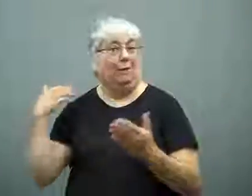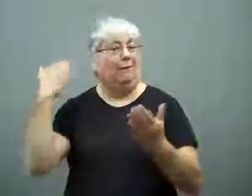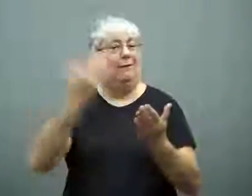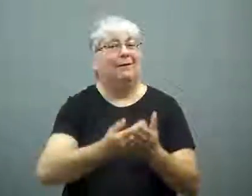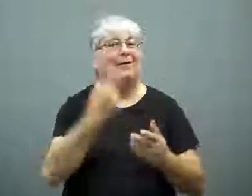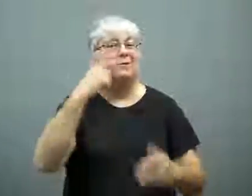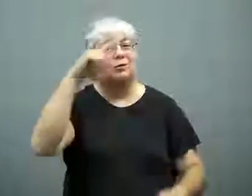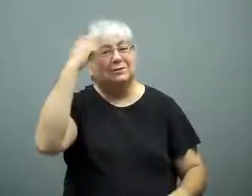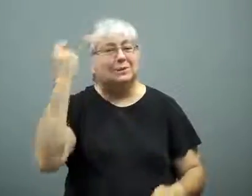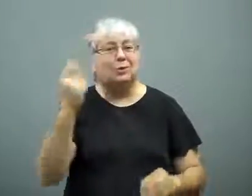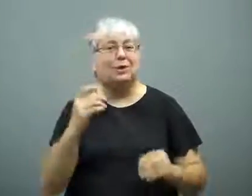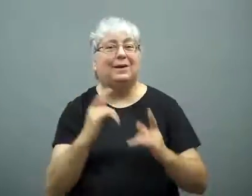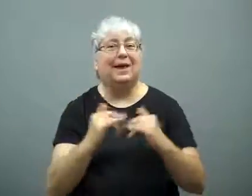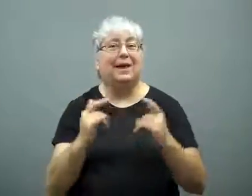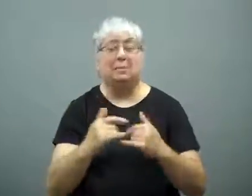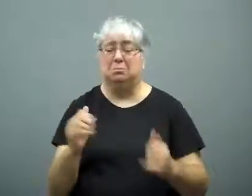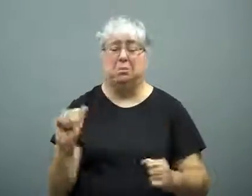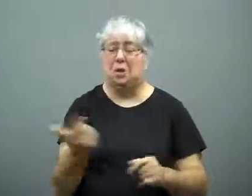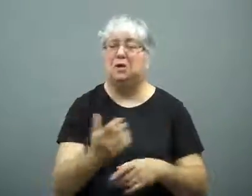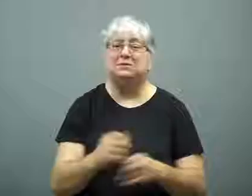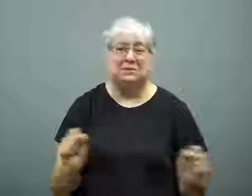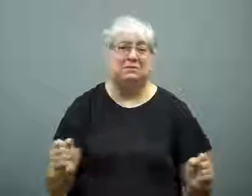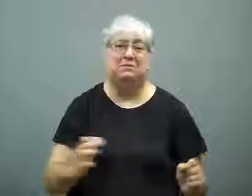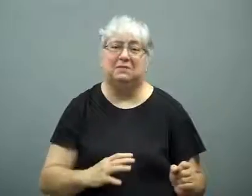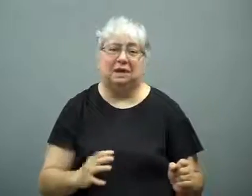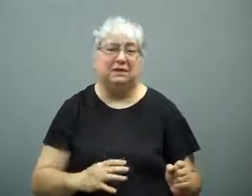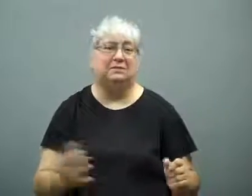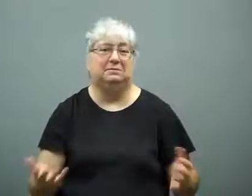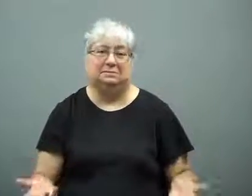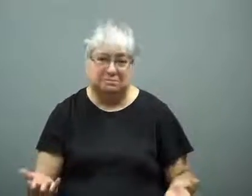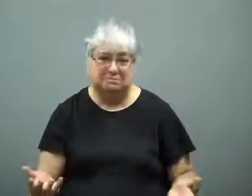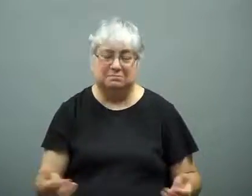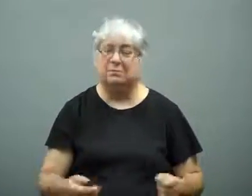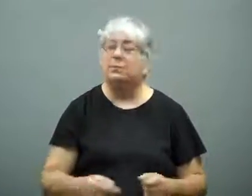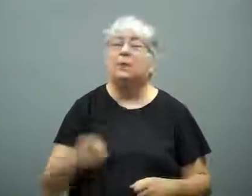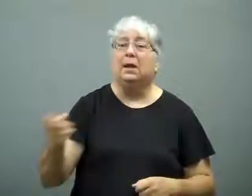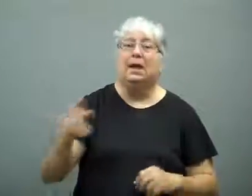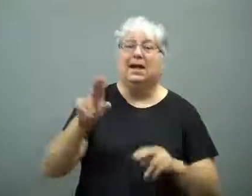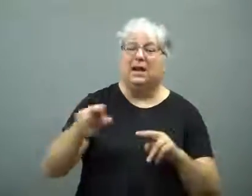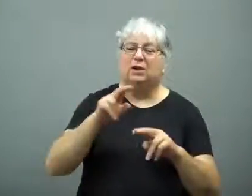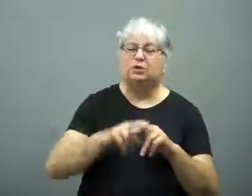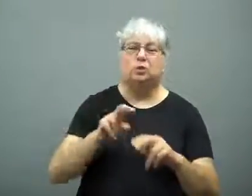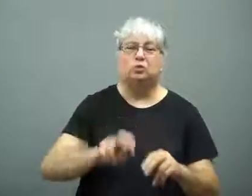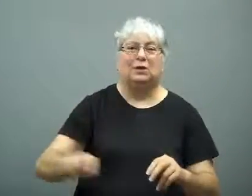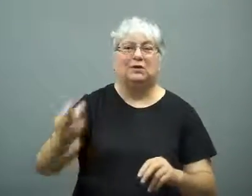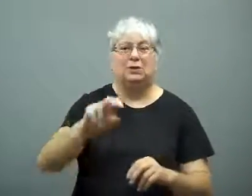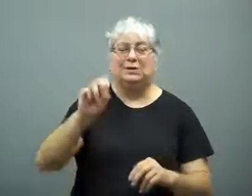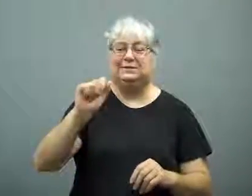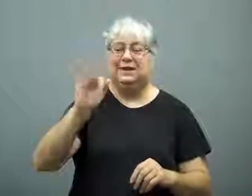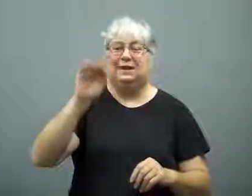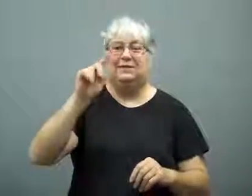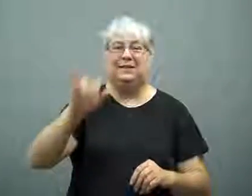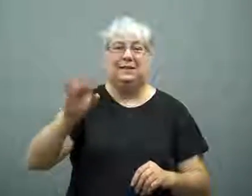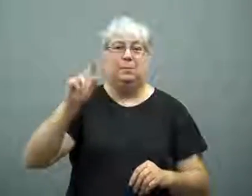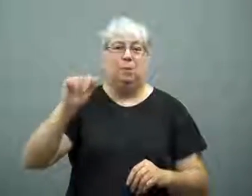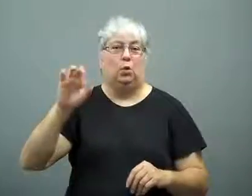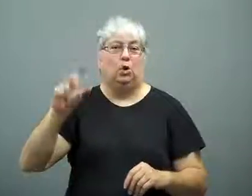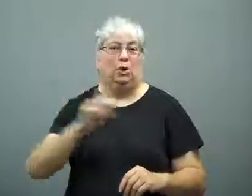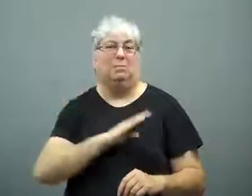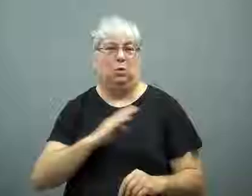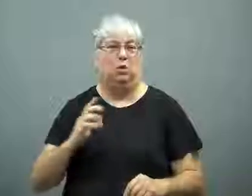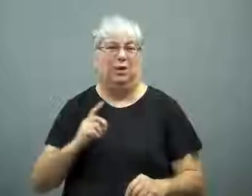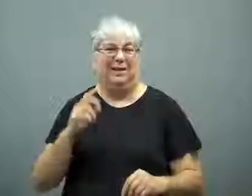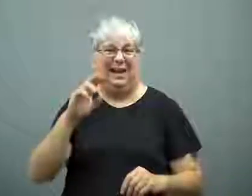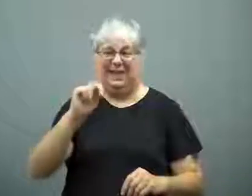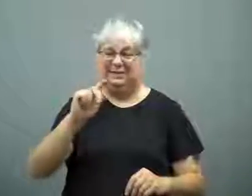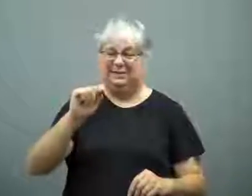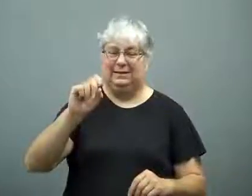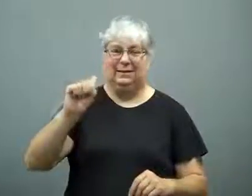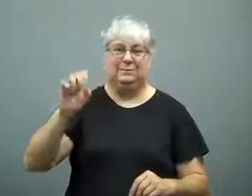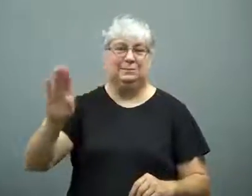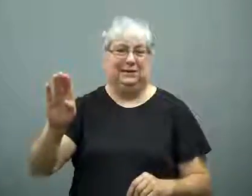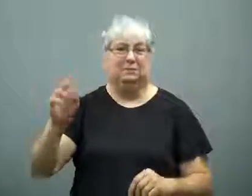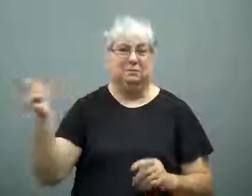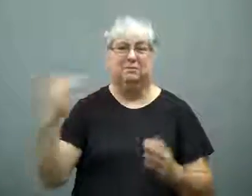had come for summer camp. They were all ok.